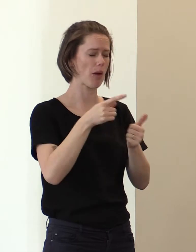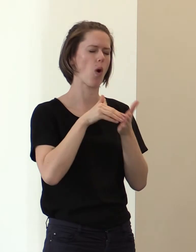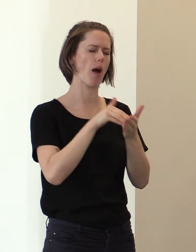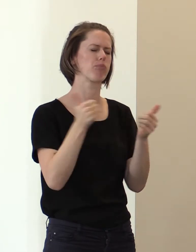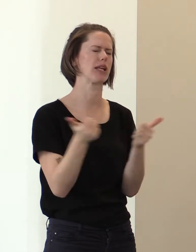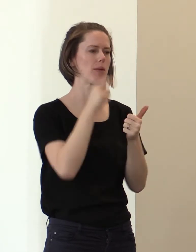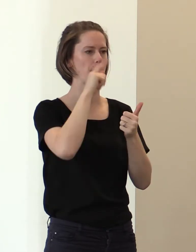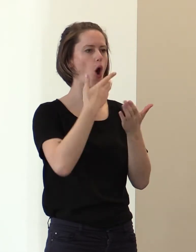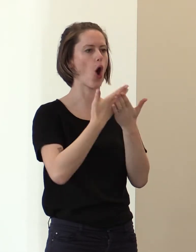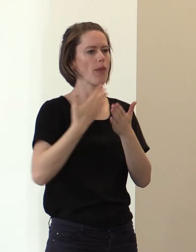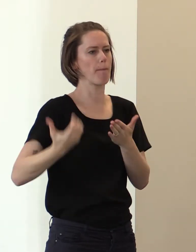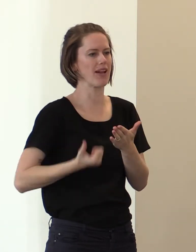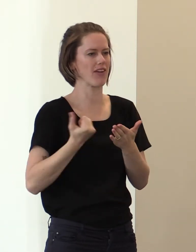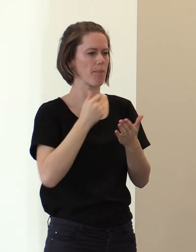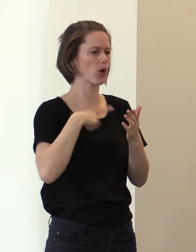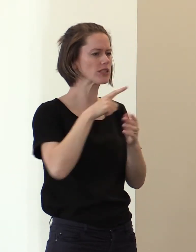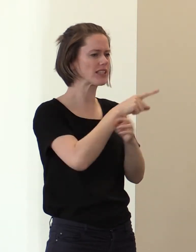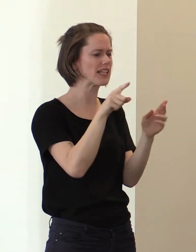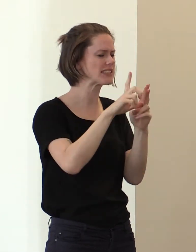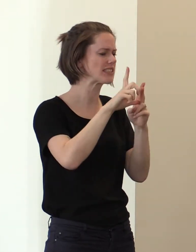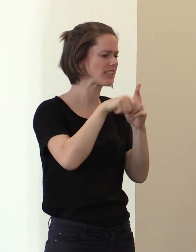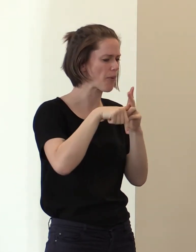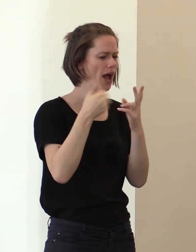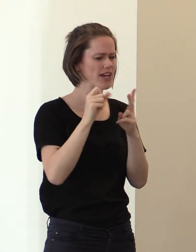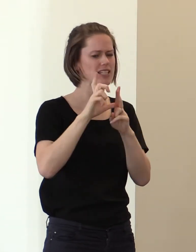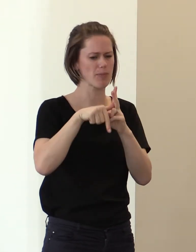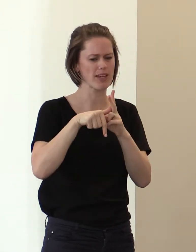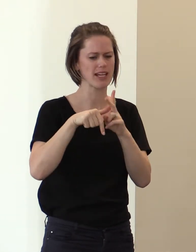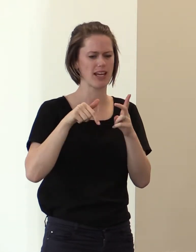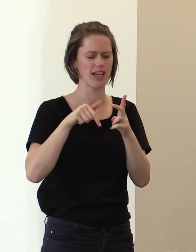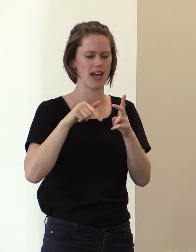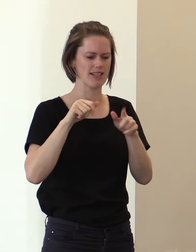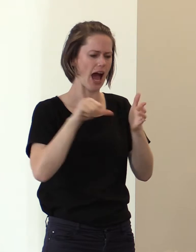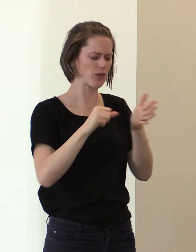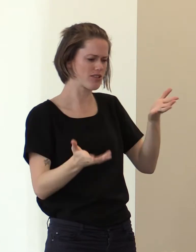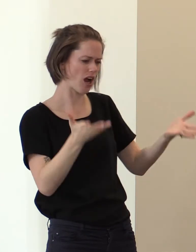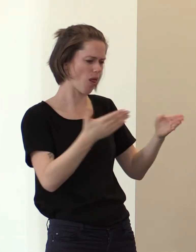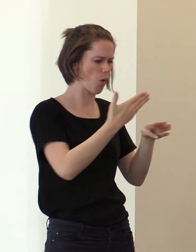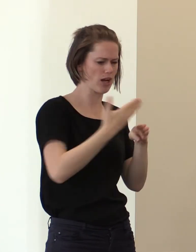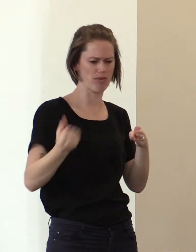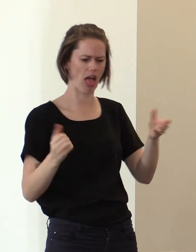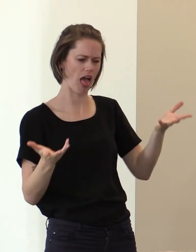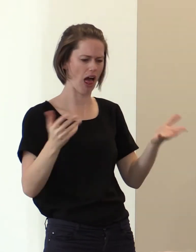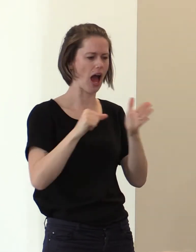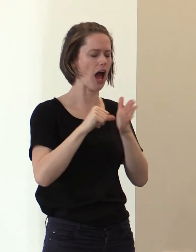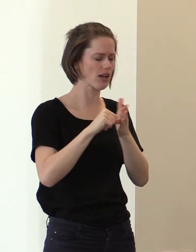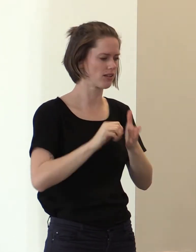are disabled or on half a disability of some kind and sufficient income is absolutely